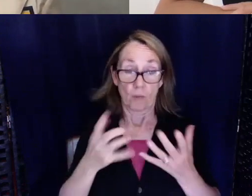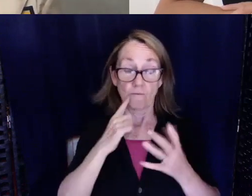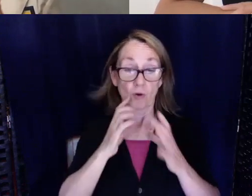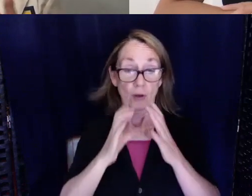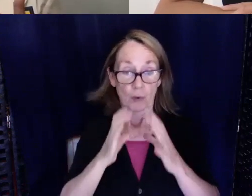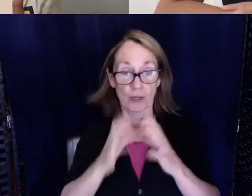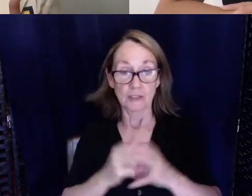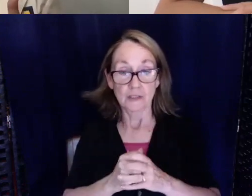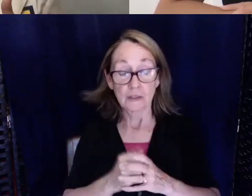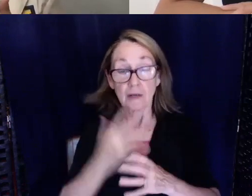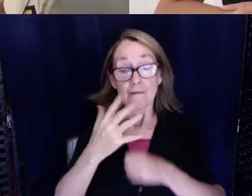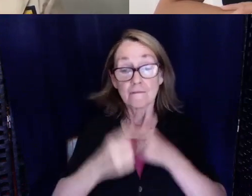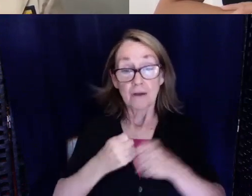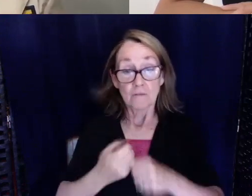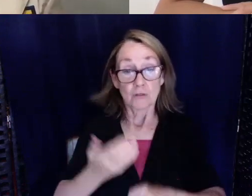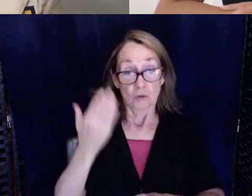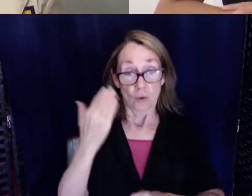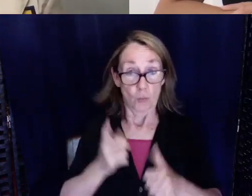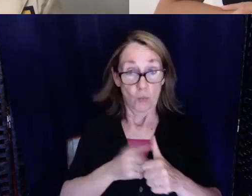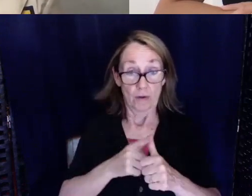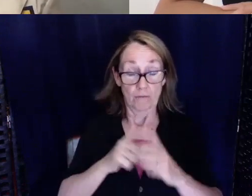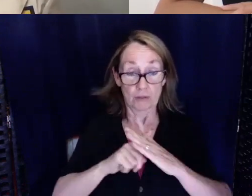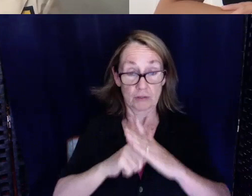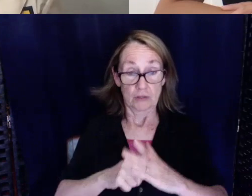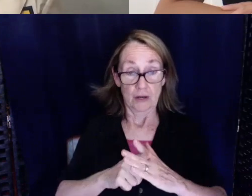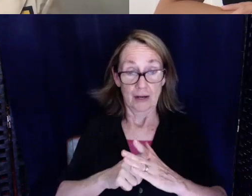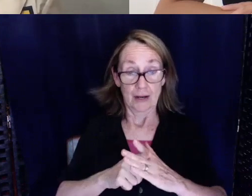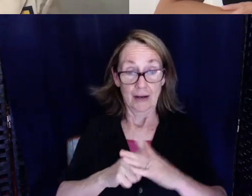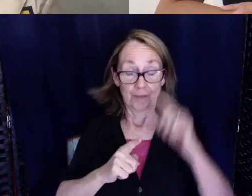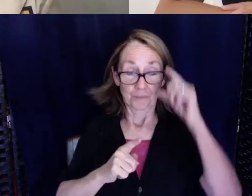five years ago, I worked at night and